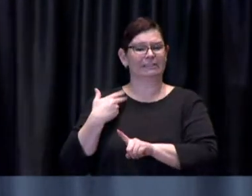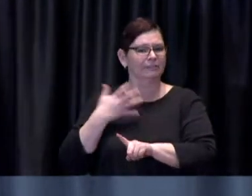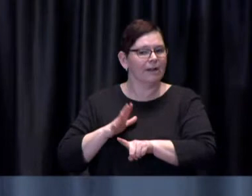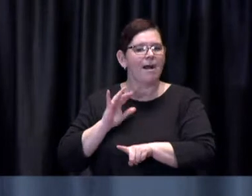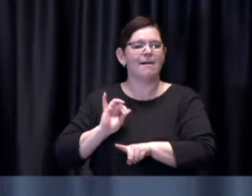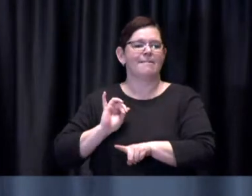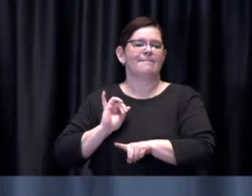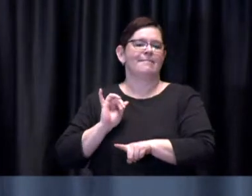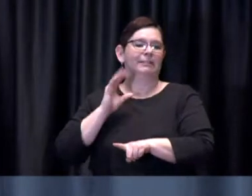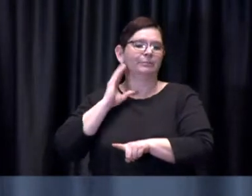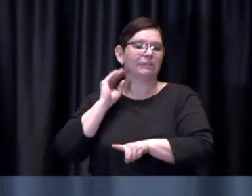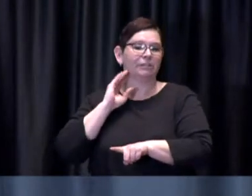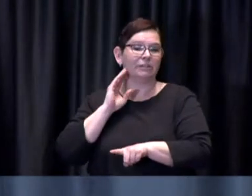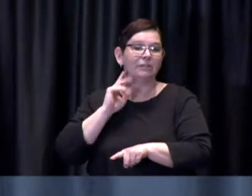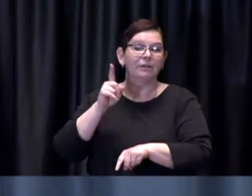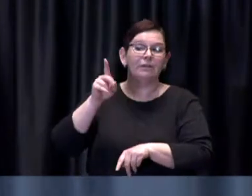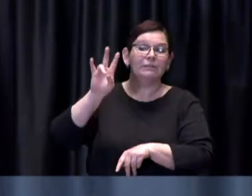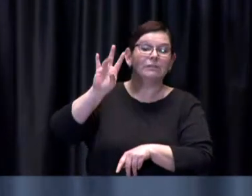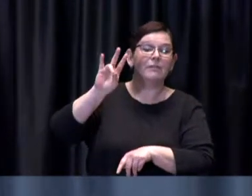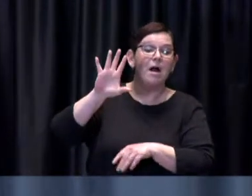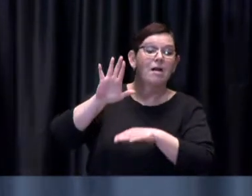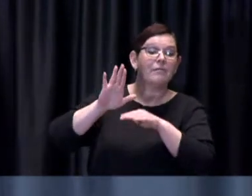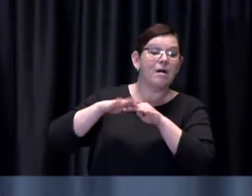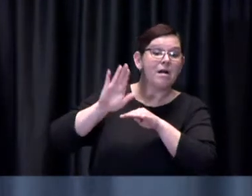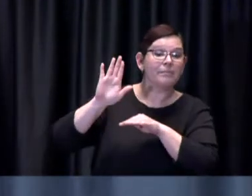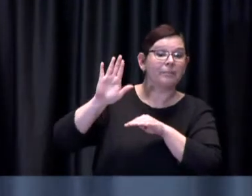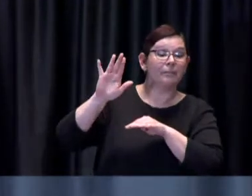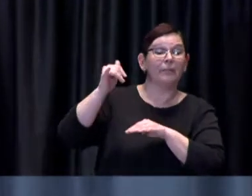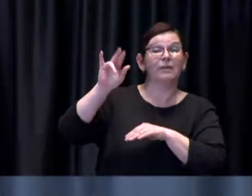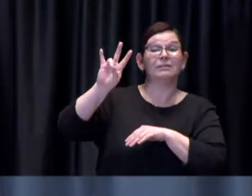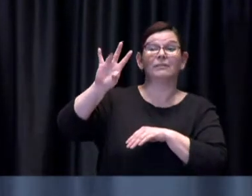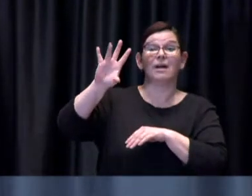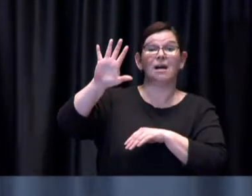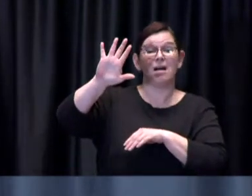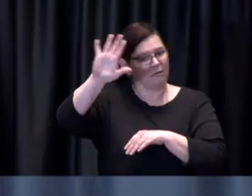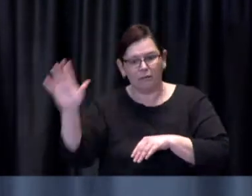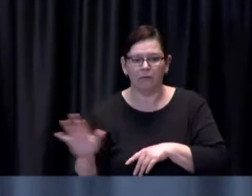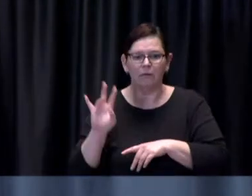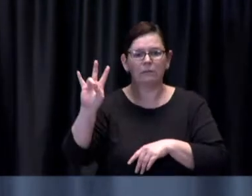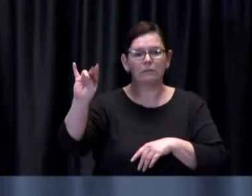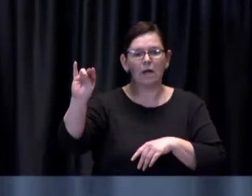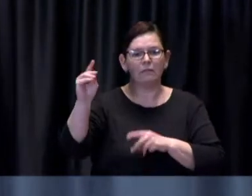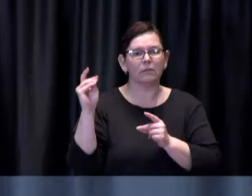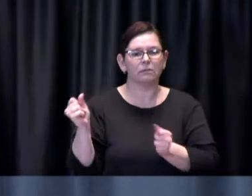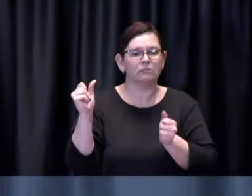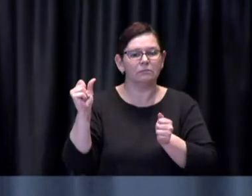that produces an immediate spike in the number of appointments that are built but we watch very carefully what happens